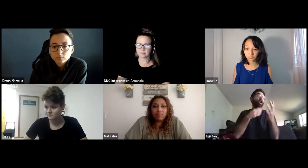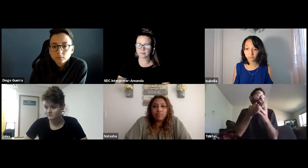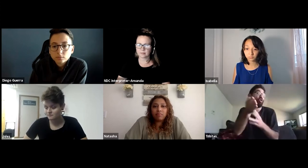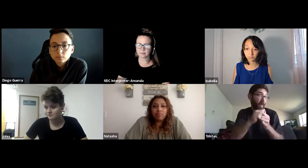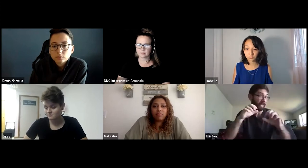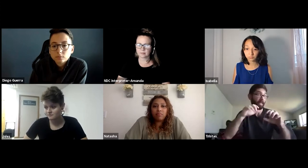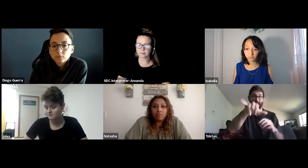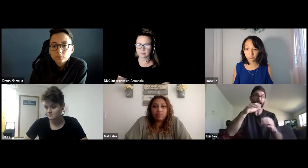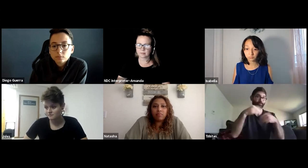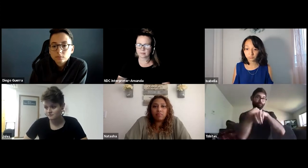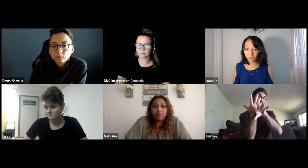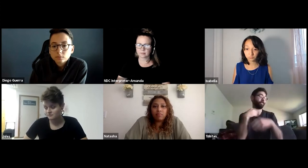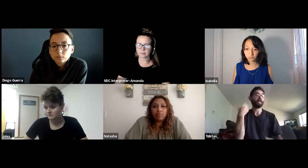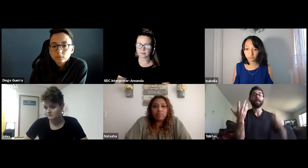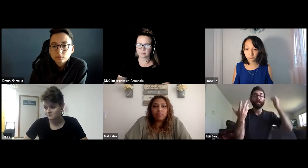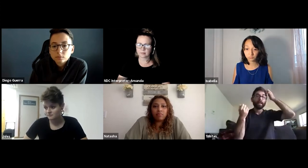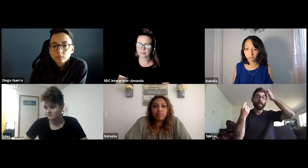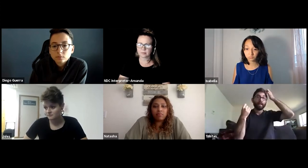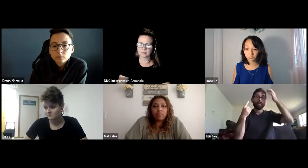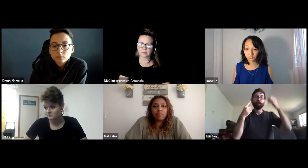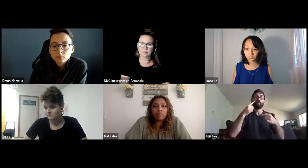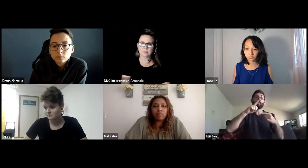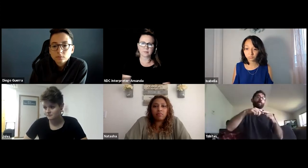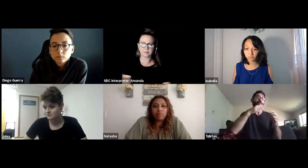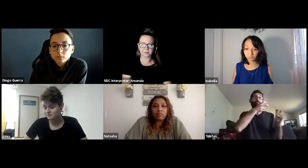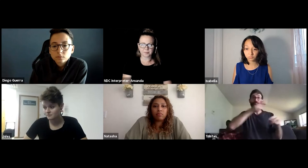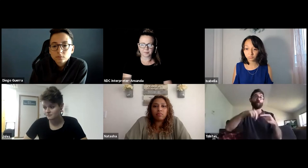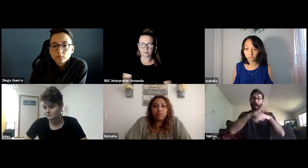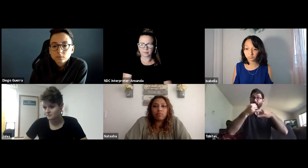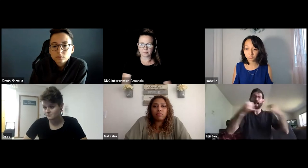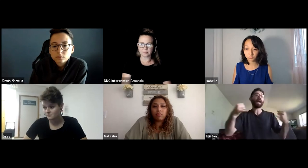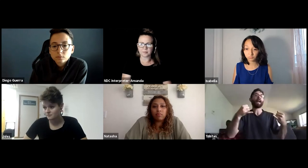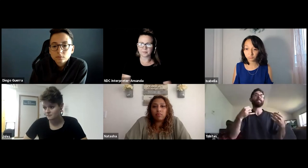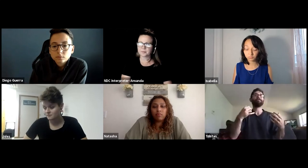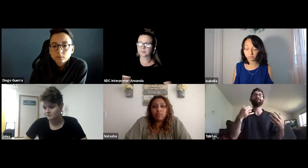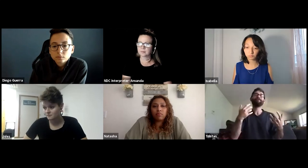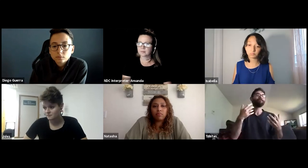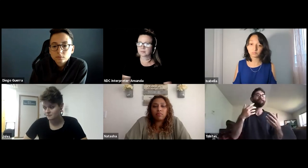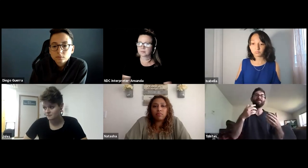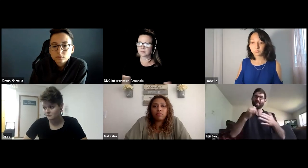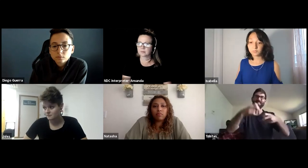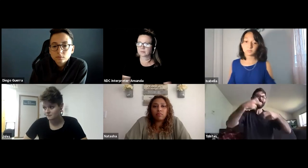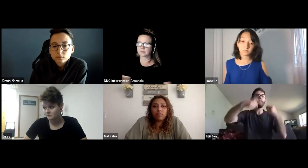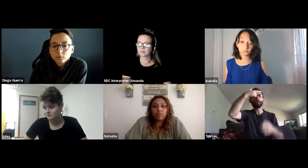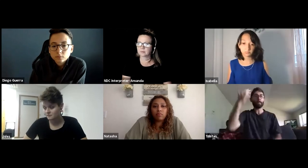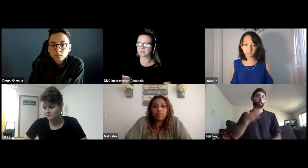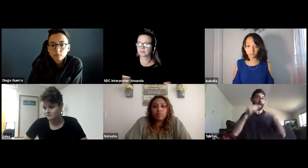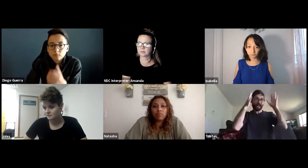This goes along with what I was saying earlier. Working via Zoom when we transitioned online, it was tough.